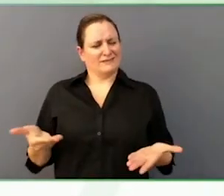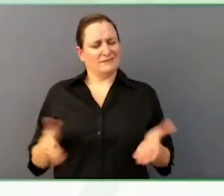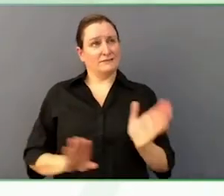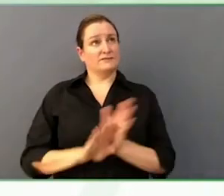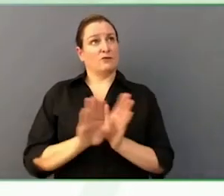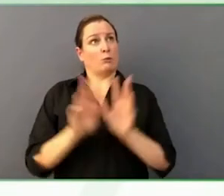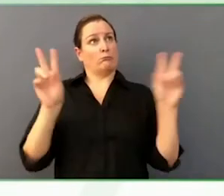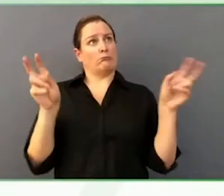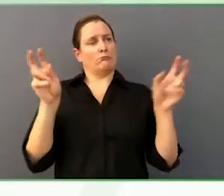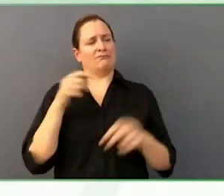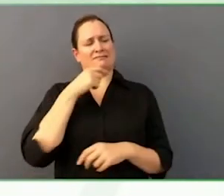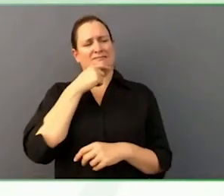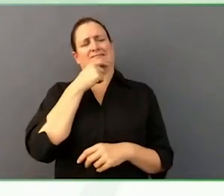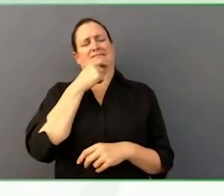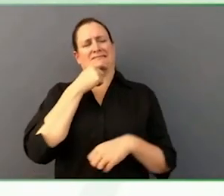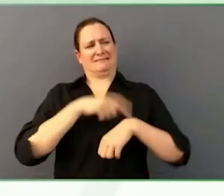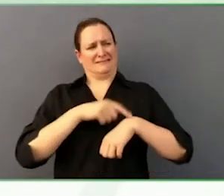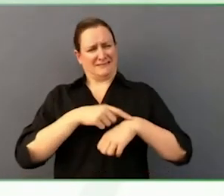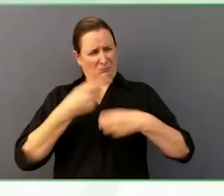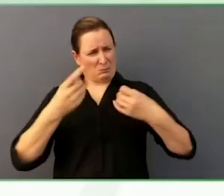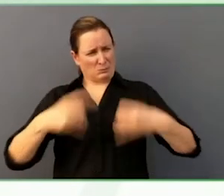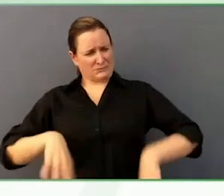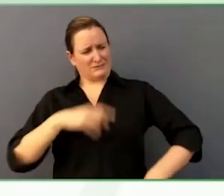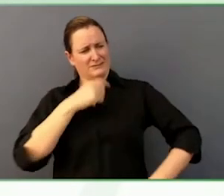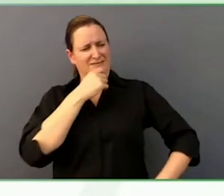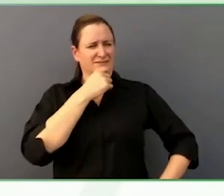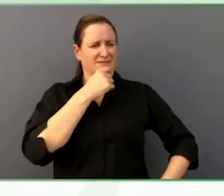Except that it isn't, in the case of Nicholas.